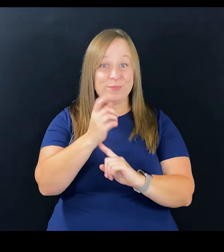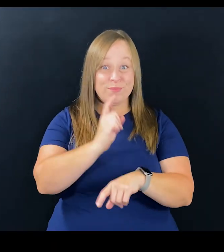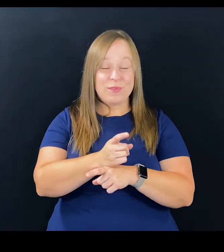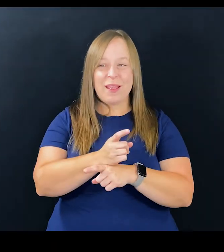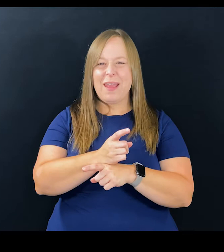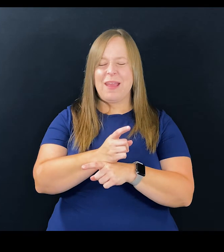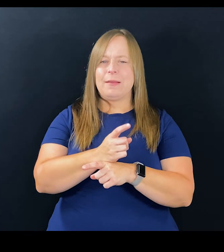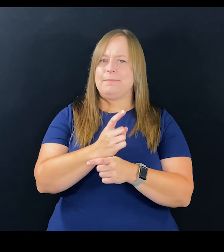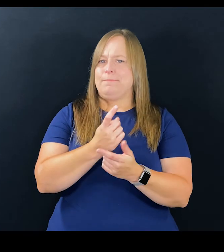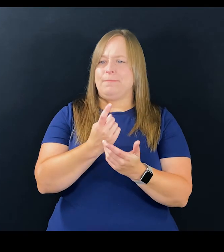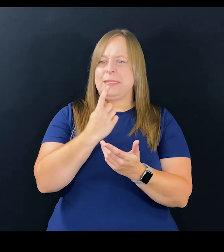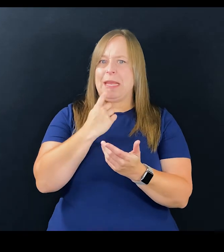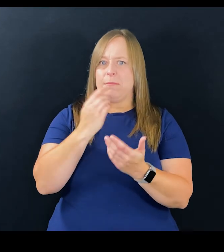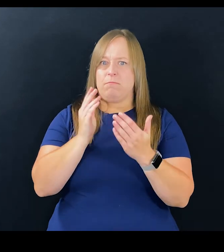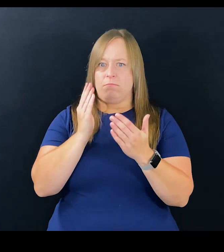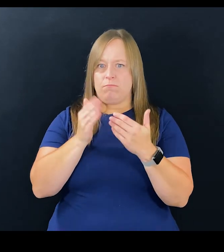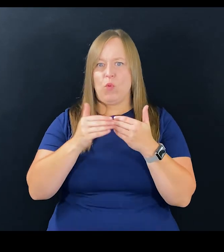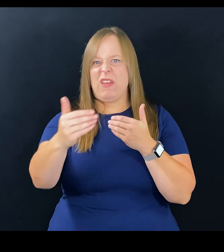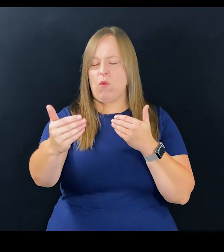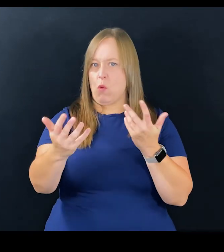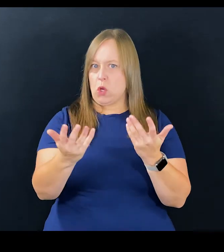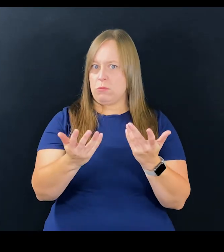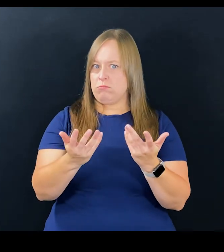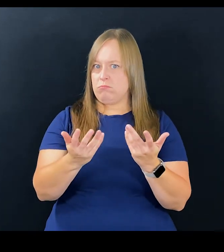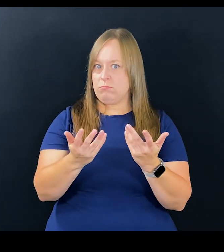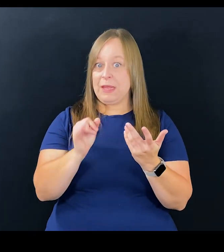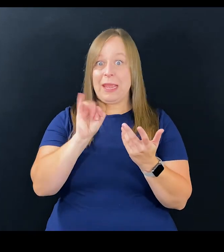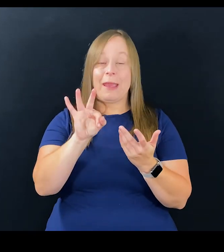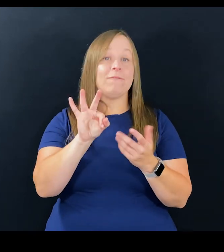And so what does that say about moving forward